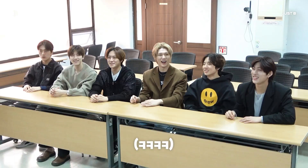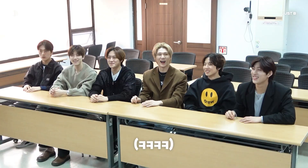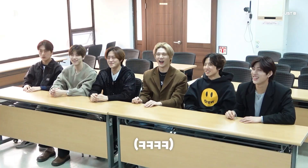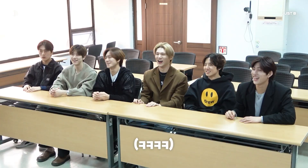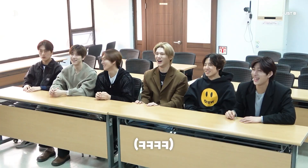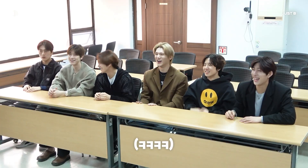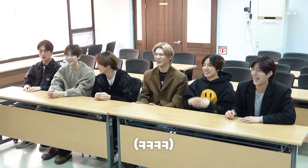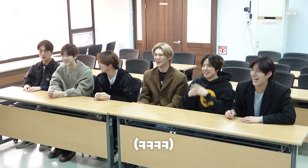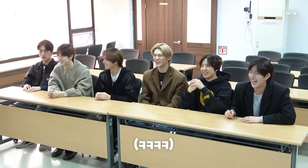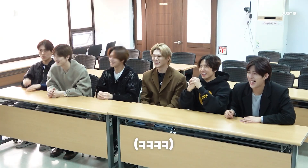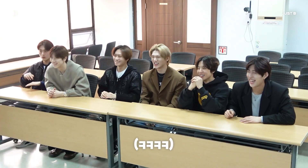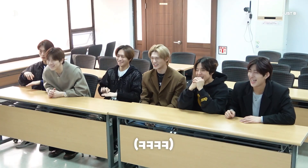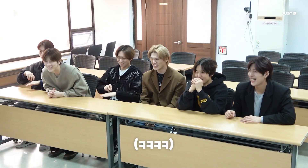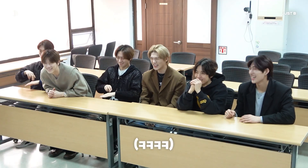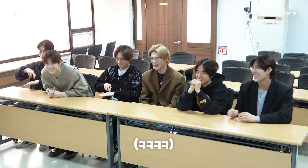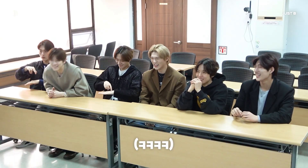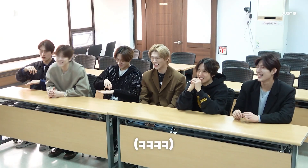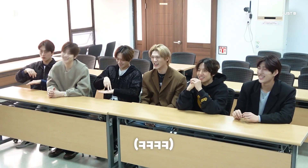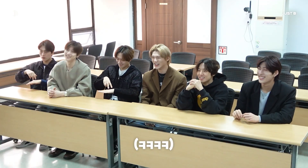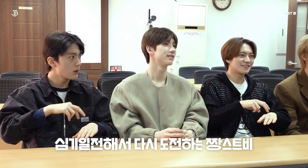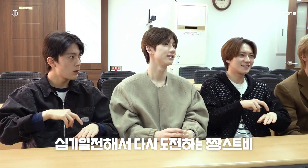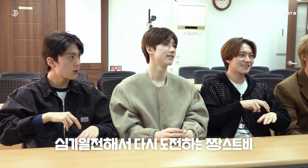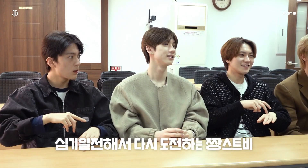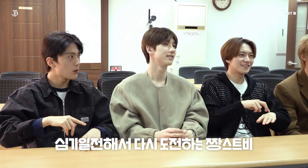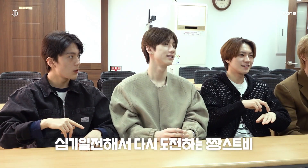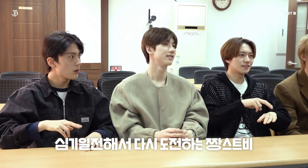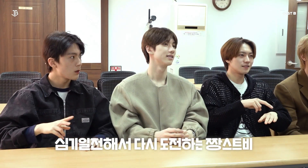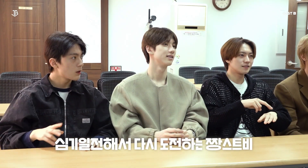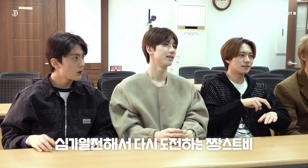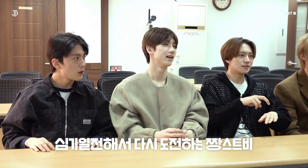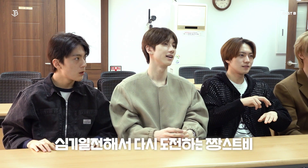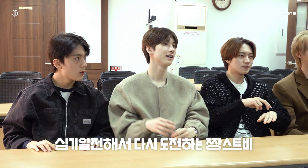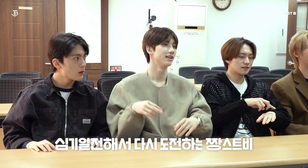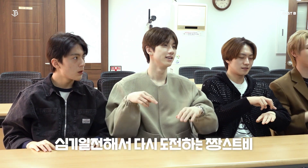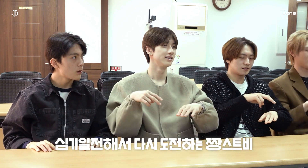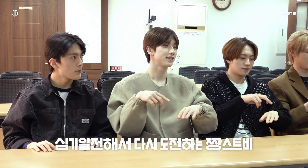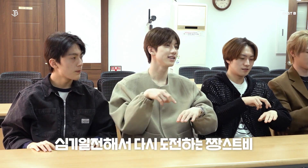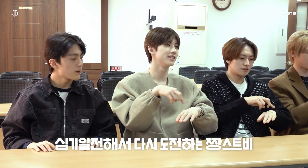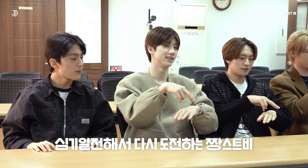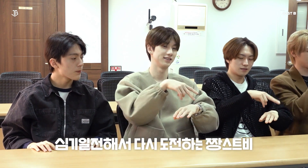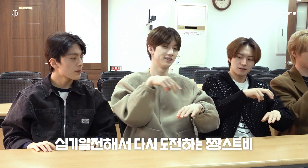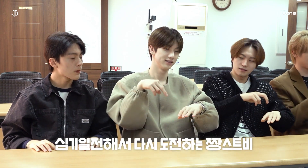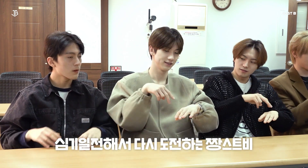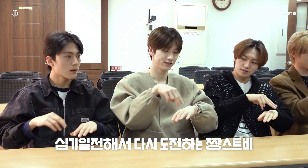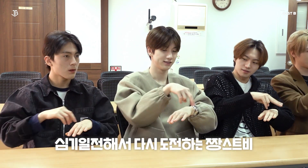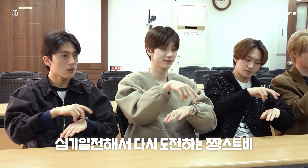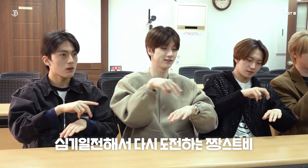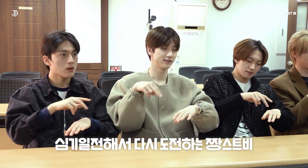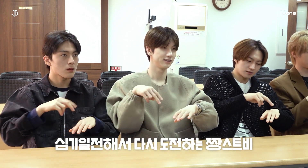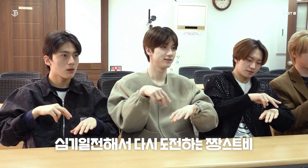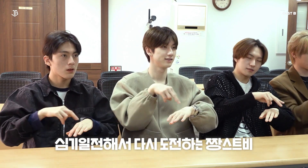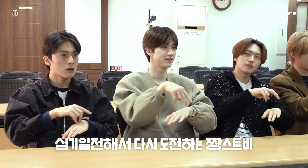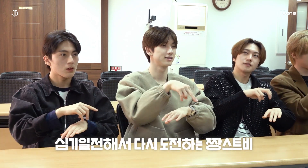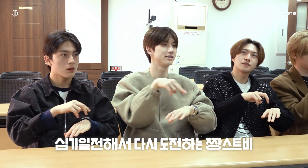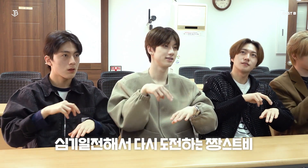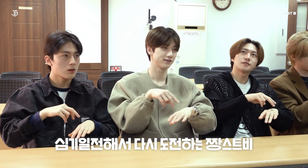(LOL) What do we do? It's not stomping Oh, like skating - Sliding [JUST B tries it again]